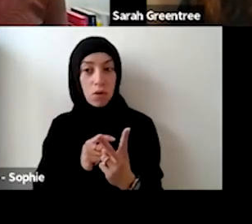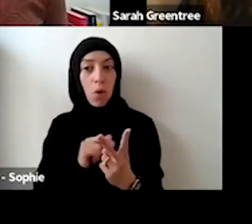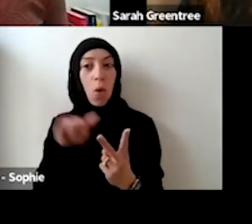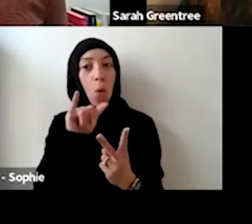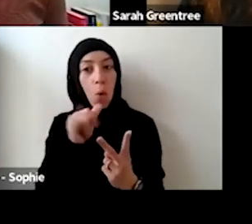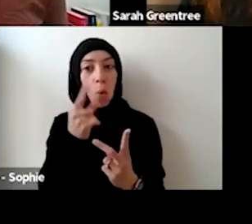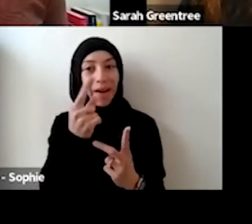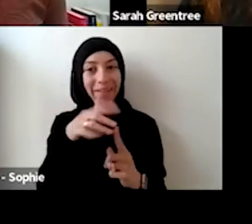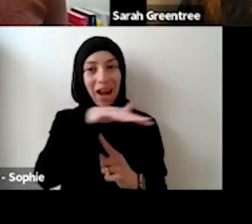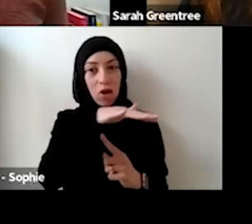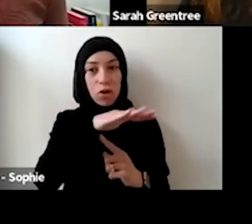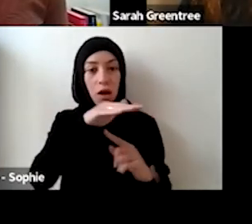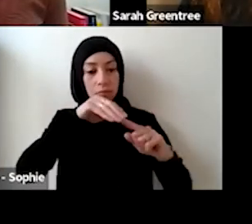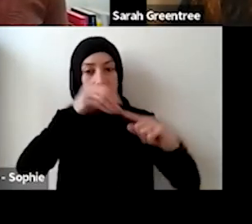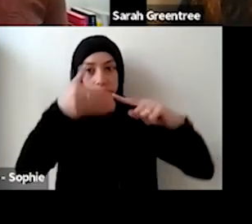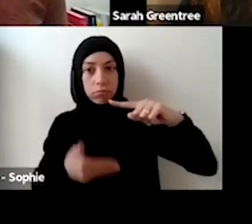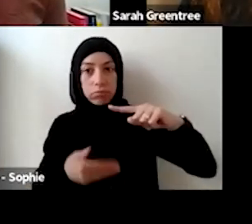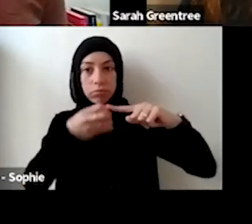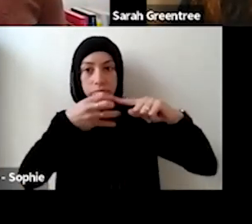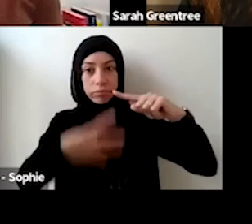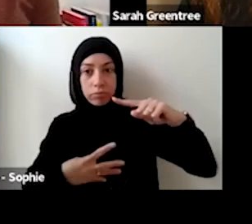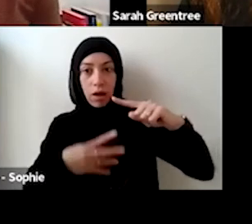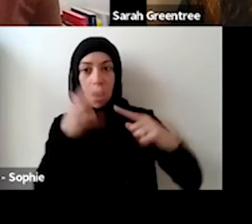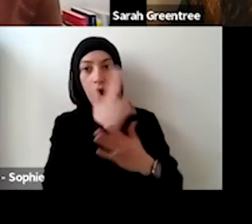of arts, practice again, I think it would be really important if you're proposing to